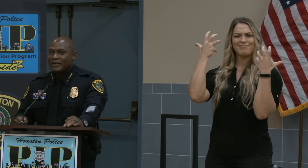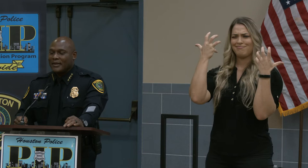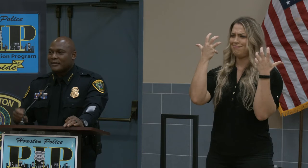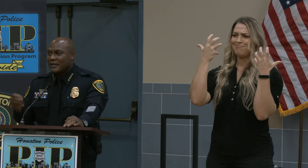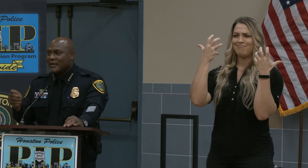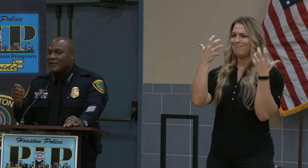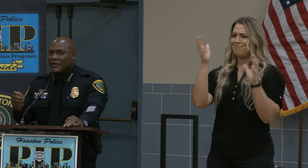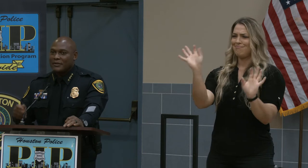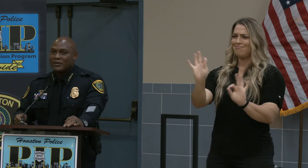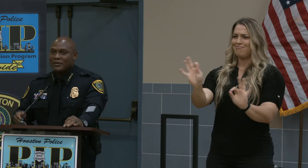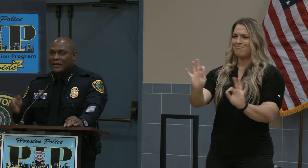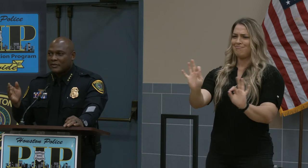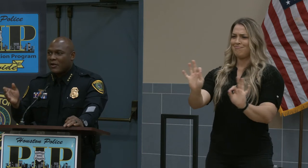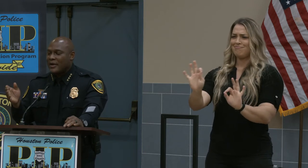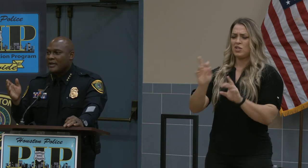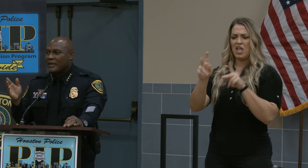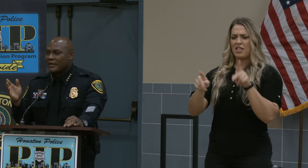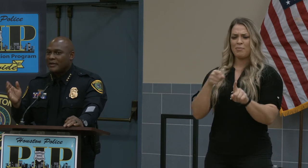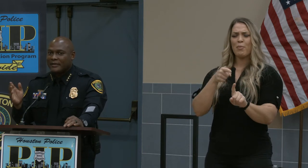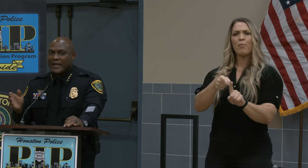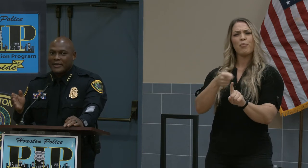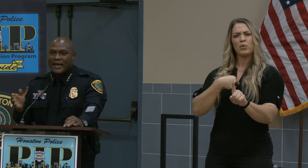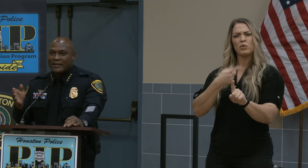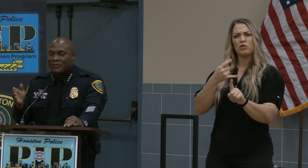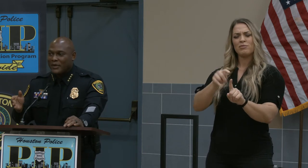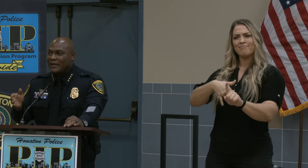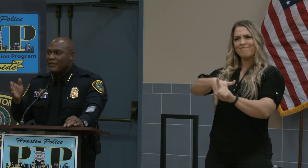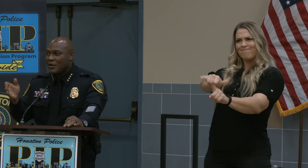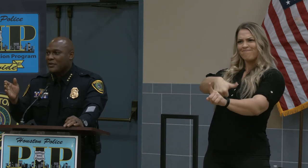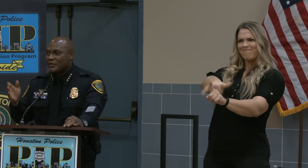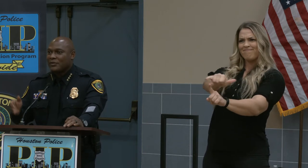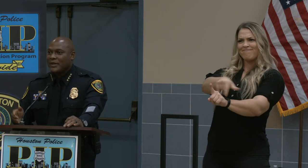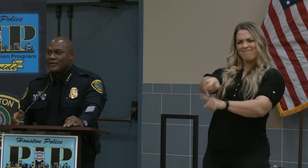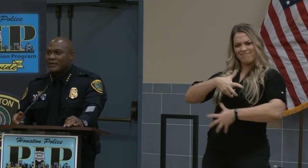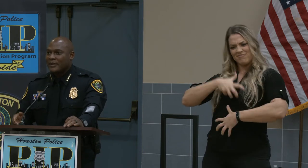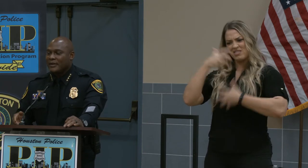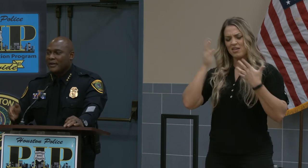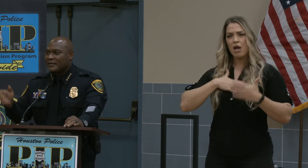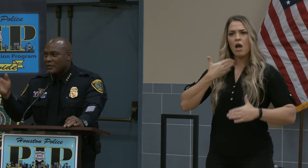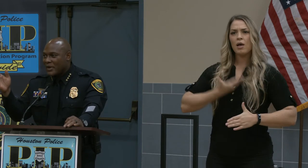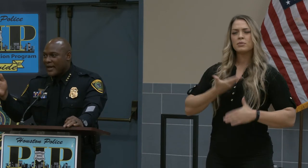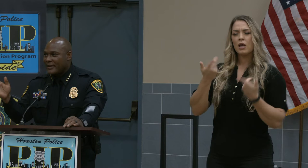It's individuals that's targeting and taking out their beat on the streets and somebody is